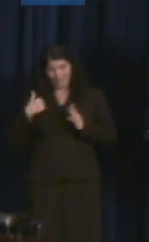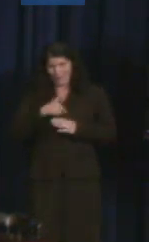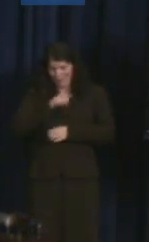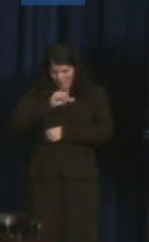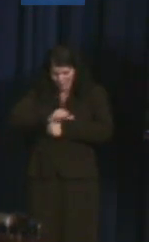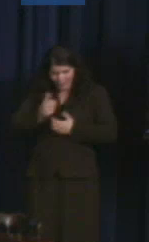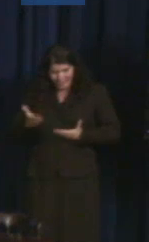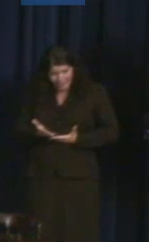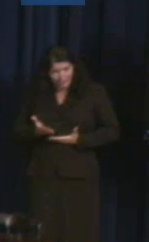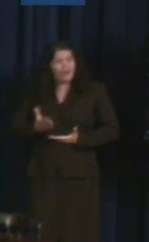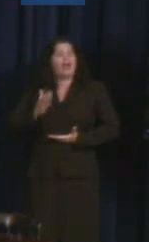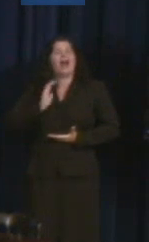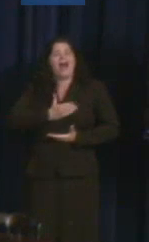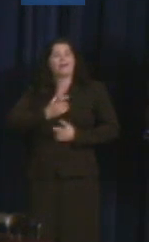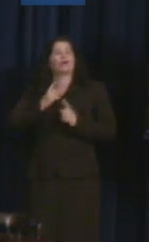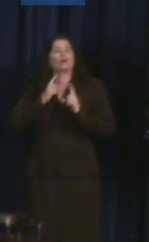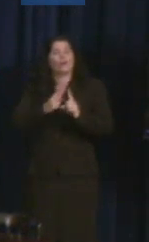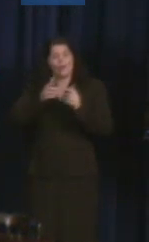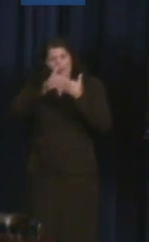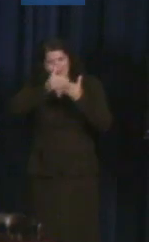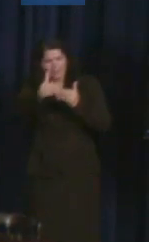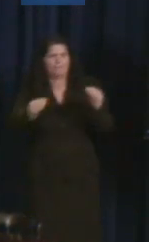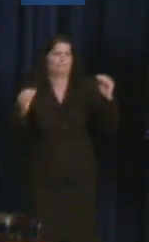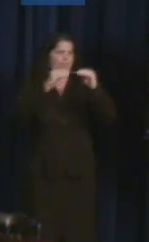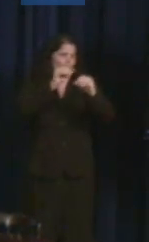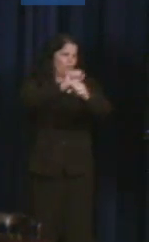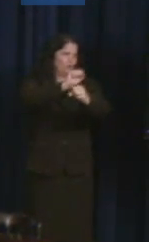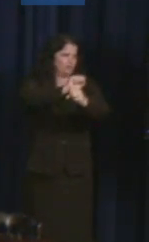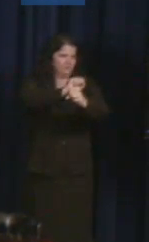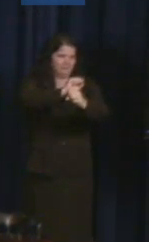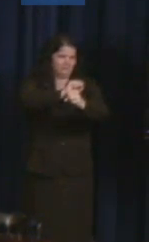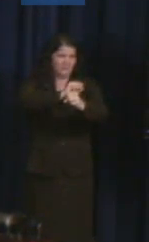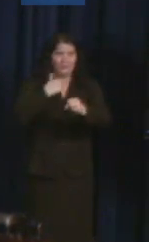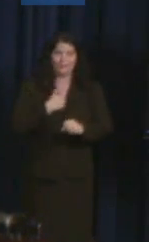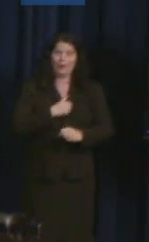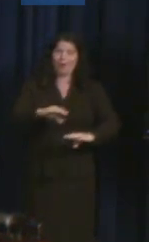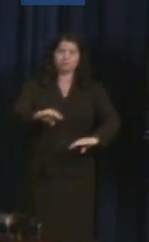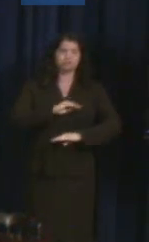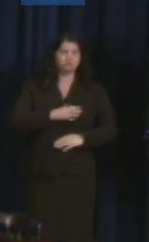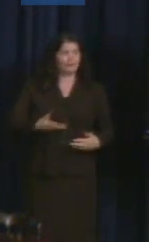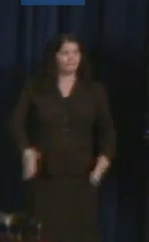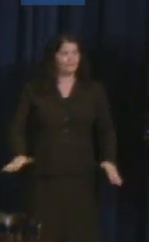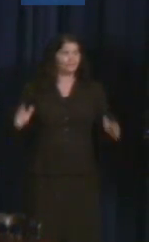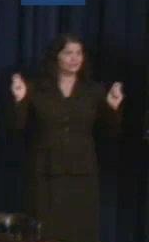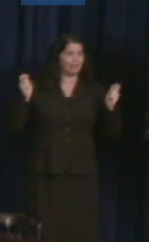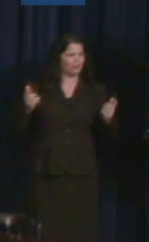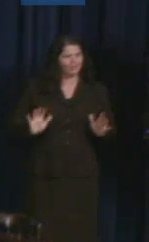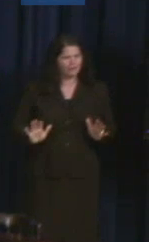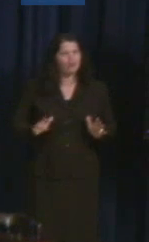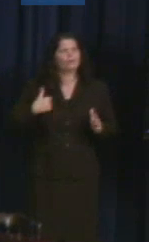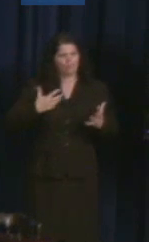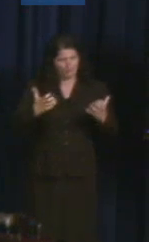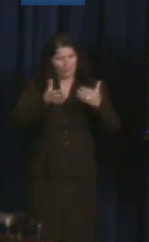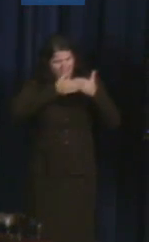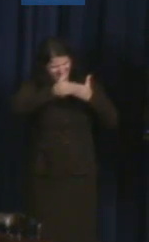We are not yet when we need to be and we know that that's true, we know that that requires work and it requires leadership.